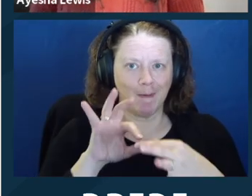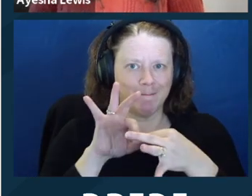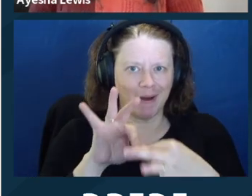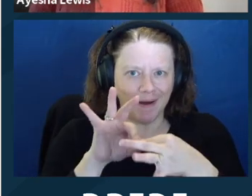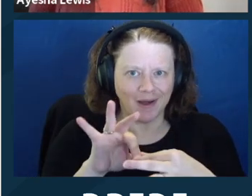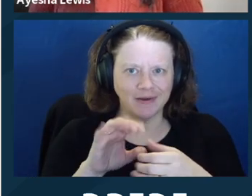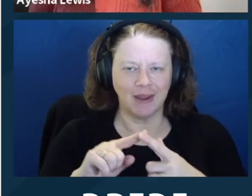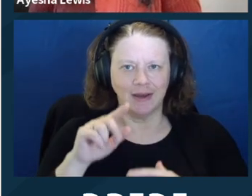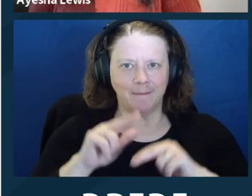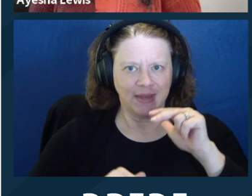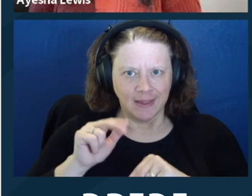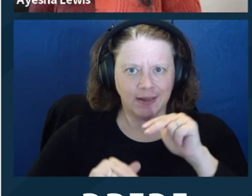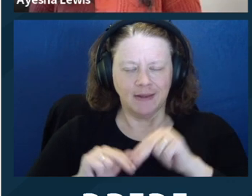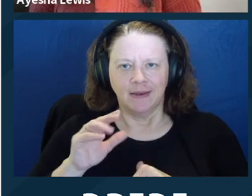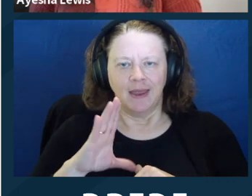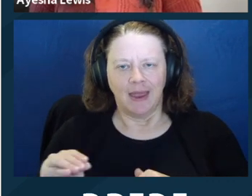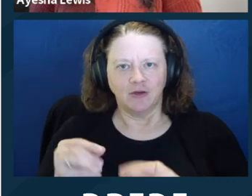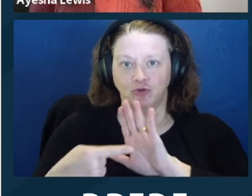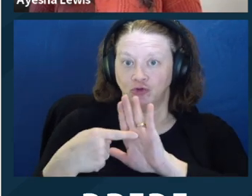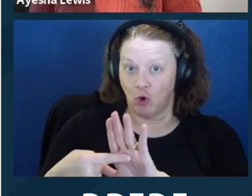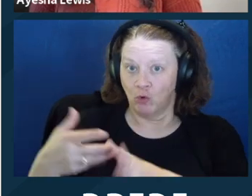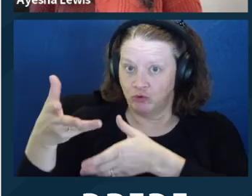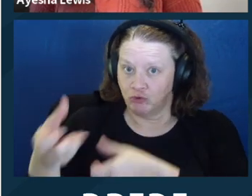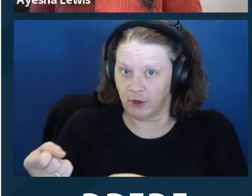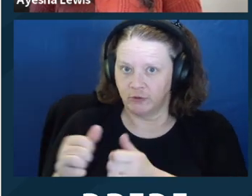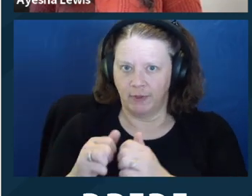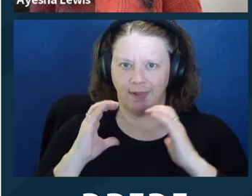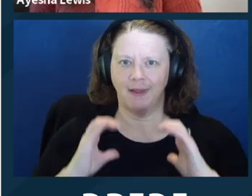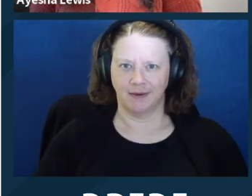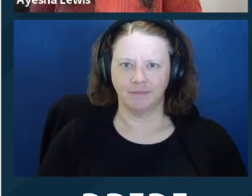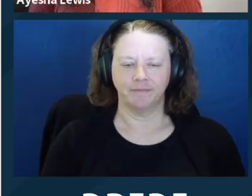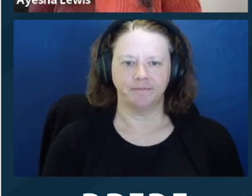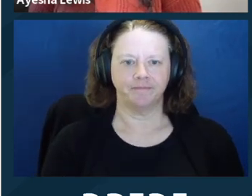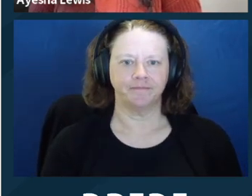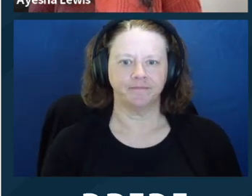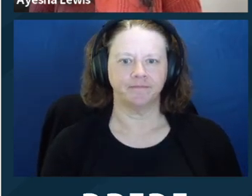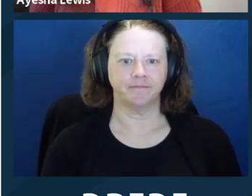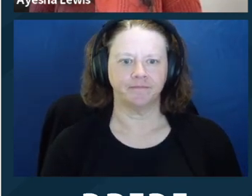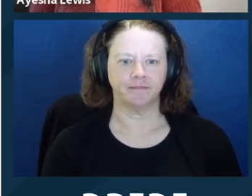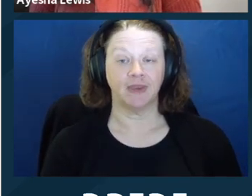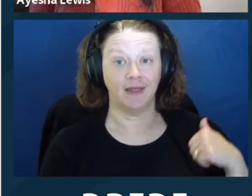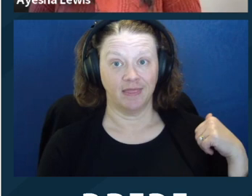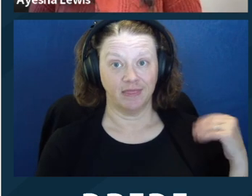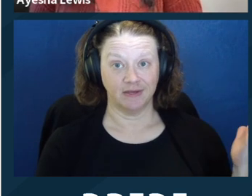And this is an example of a plain language declaration. And so as you can see, it uses